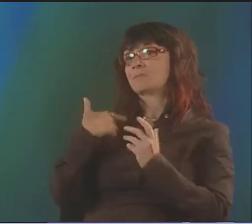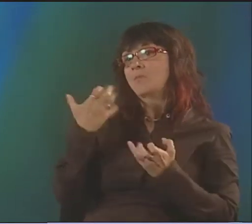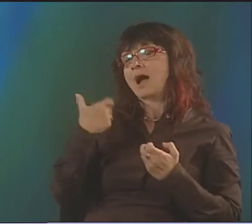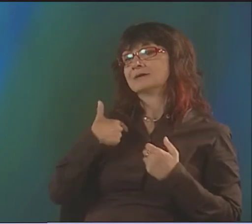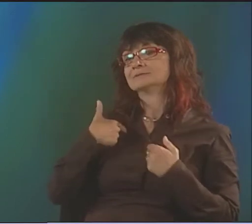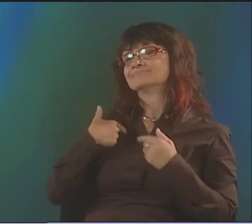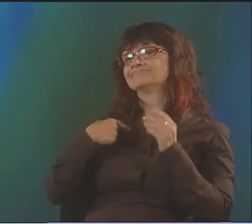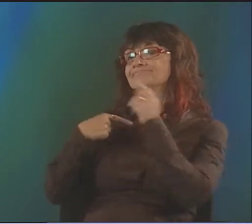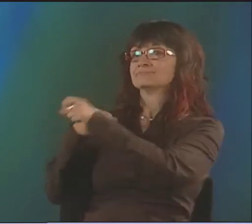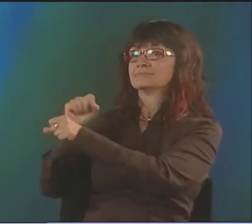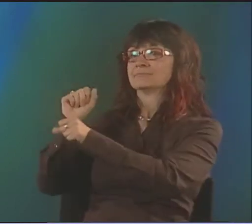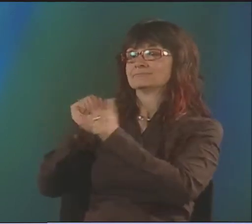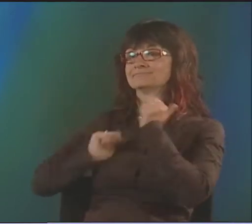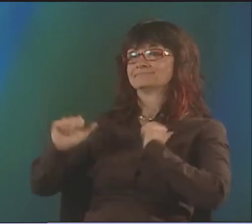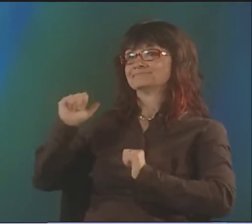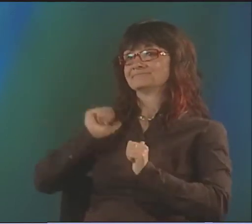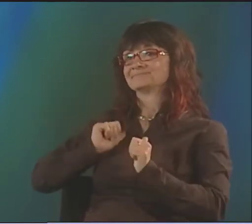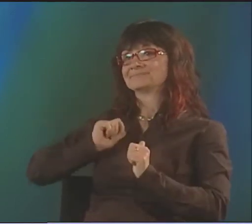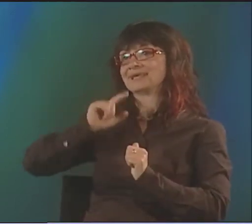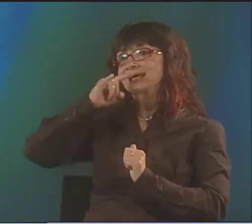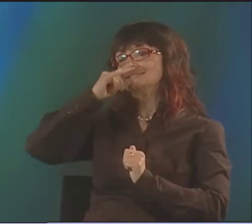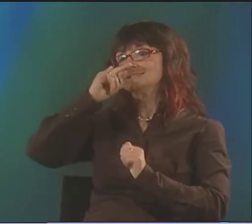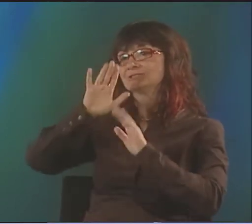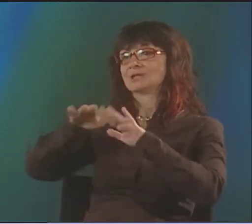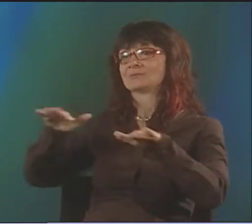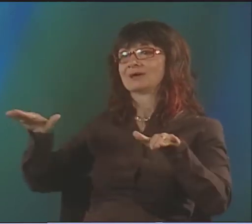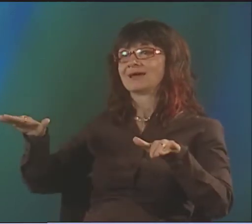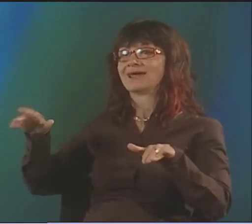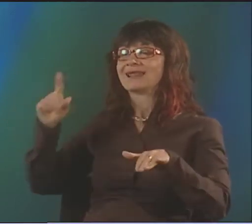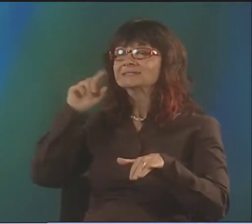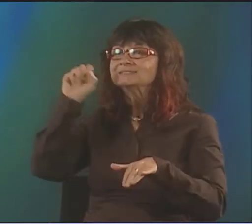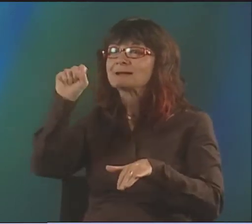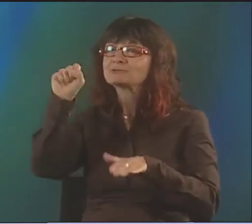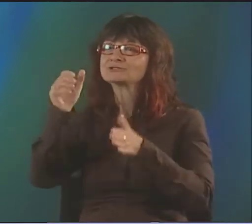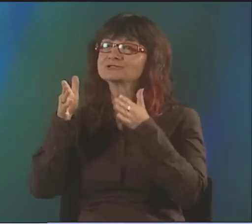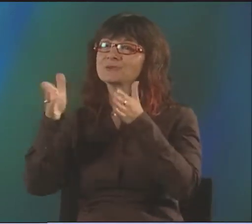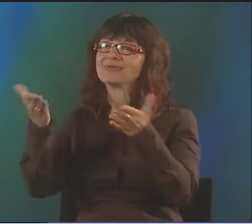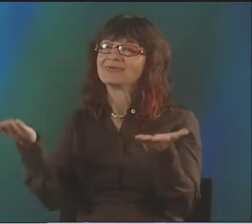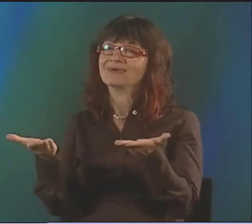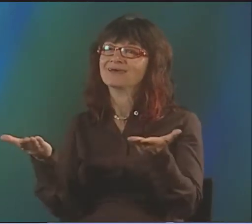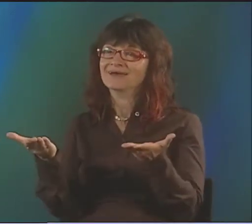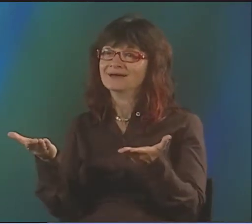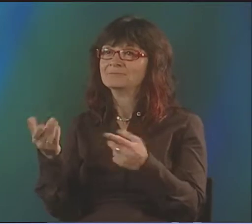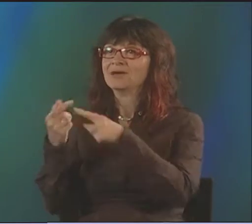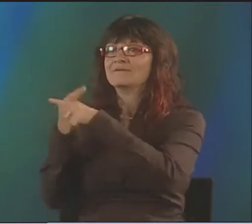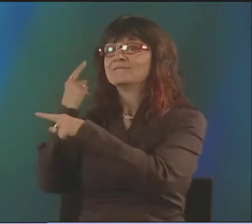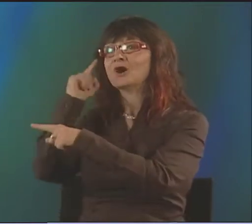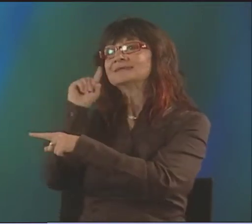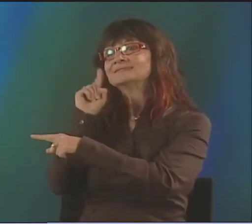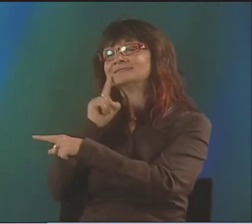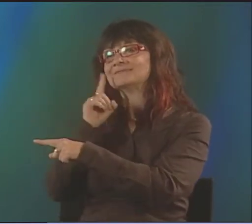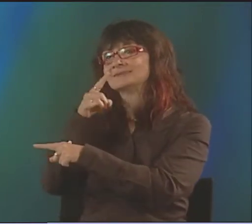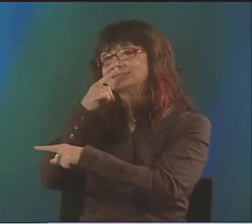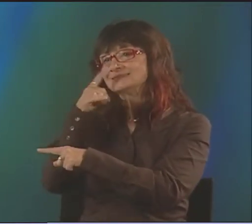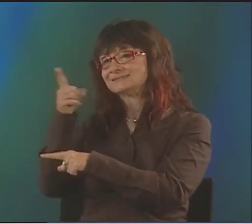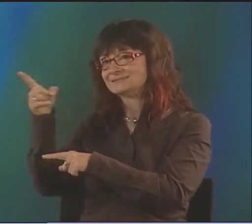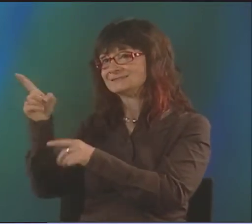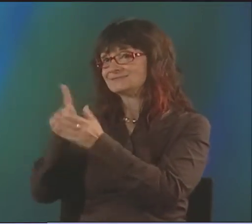IN 1993--THERE WAS A TV PRODUCTION COMPANY THAT ASKED ME TO PERFORM FOR THEM.